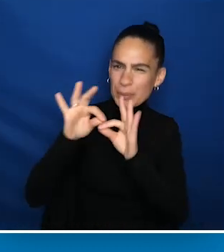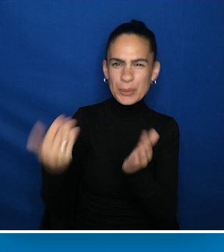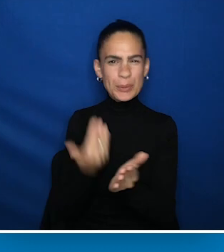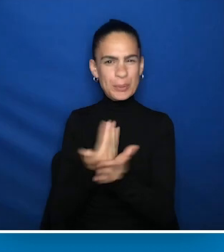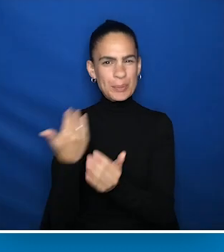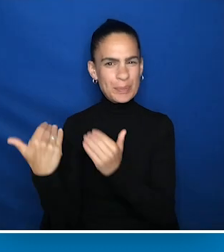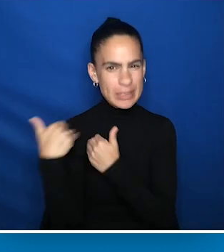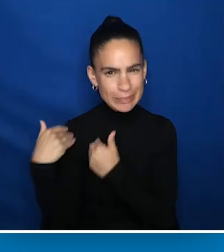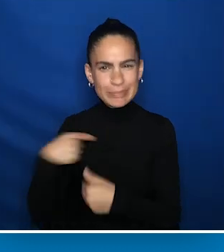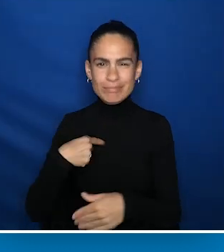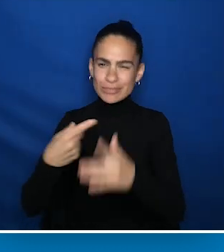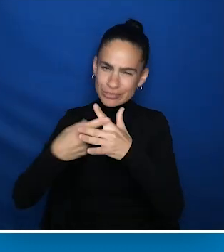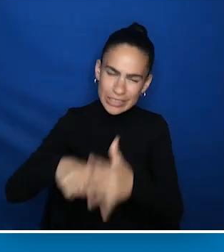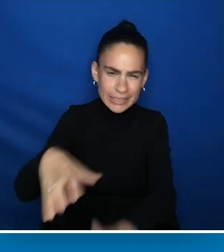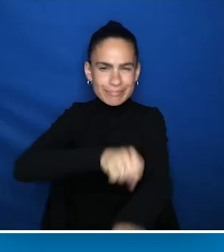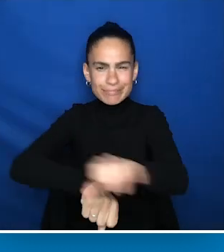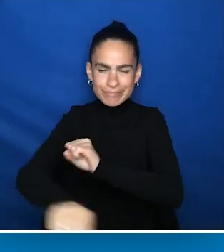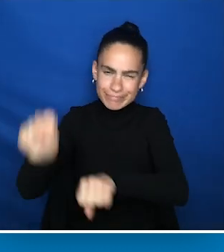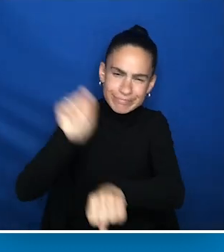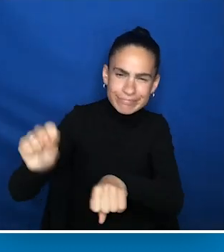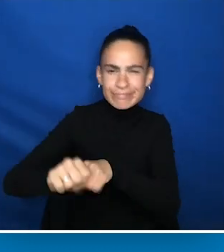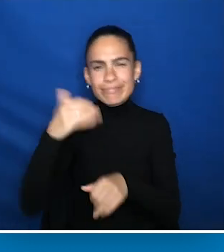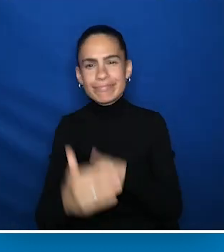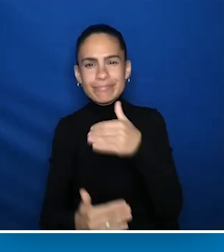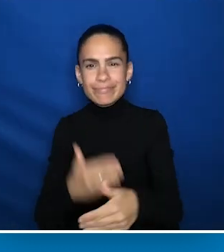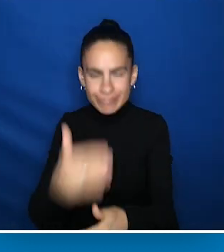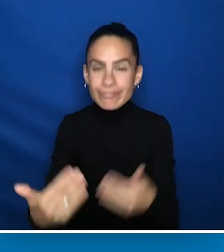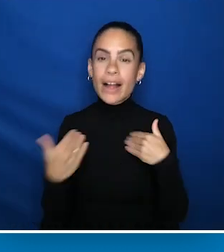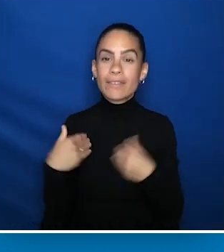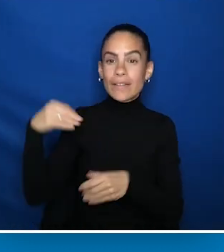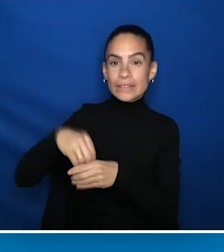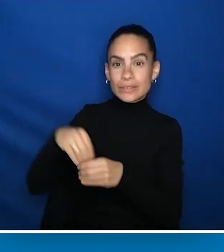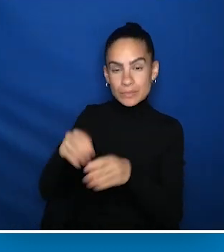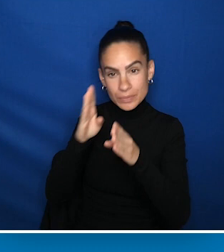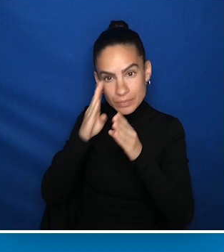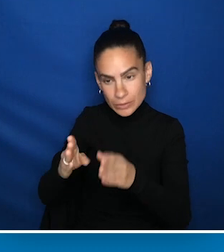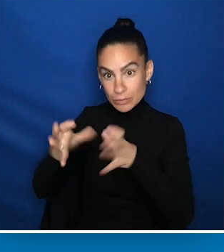to begin important work guided by an internal work group that's dedicated to driving forward intellectual and developmental